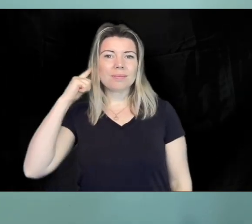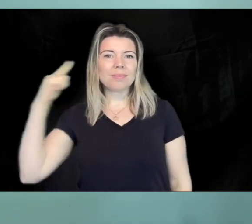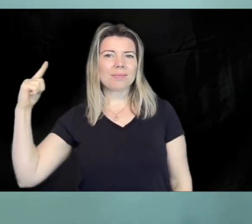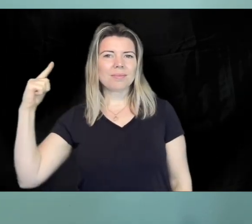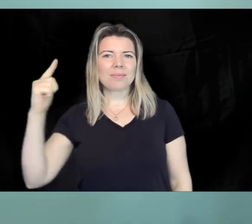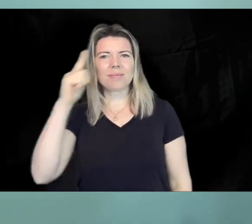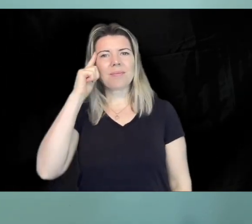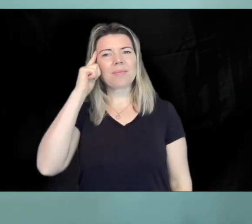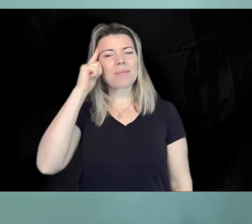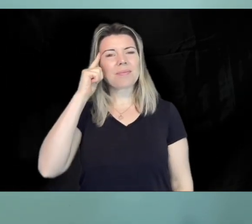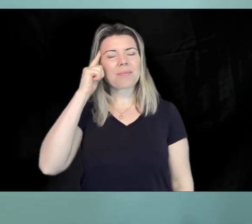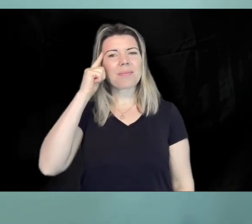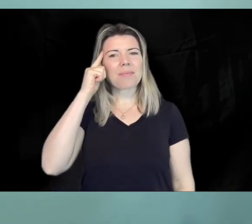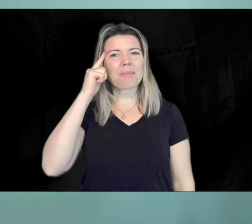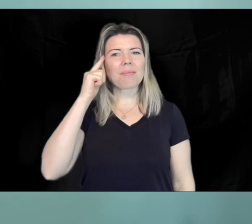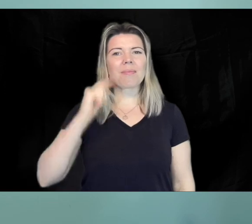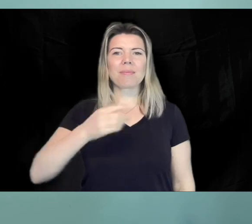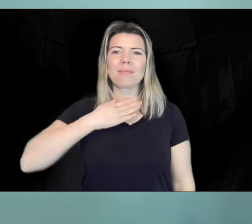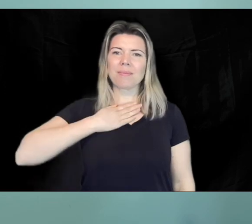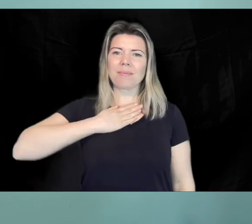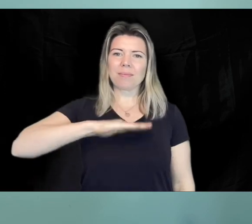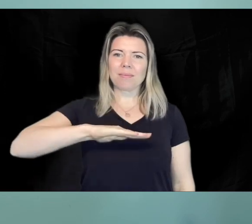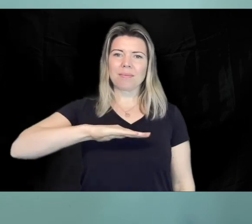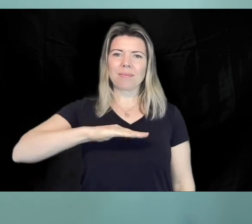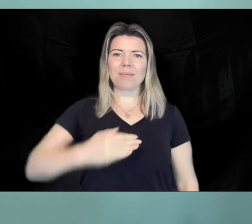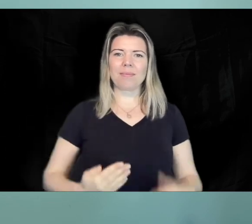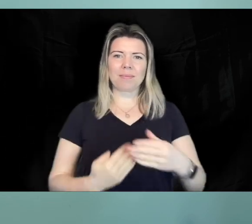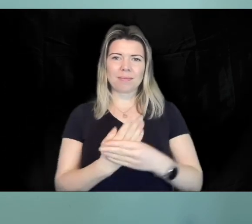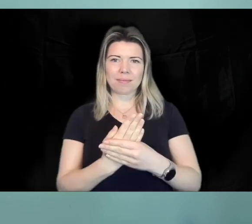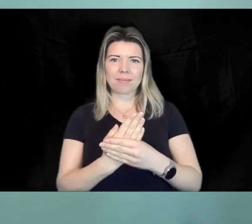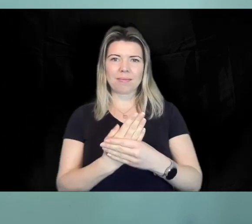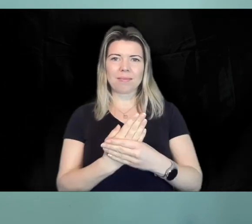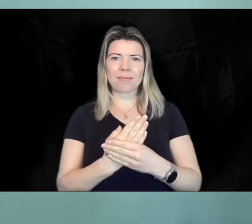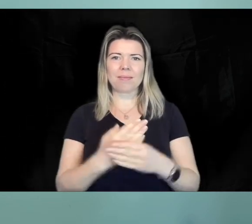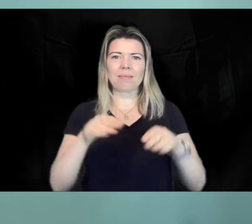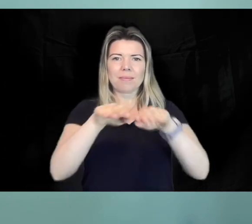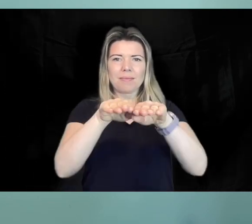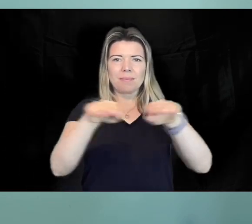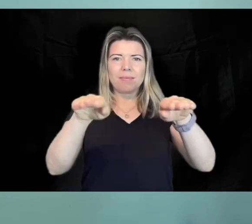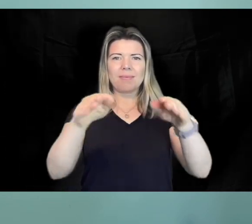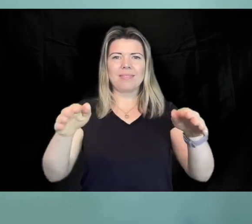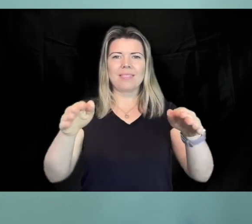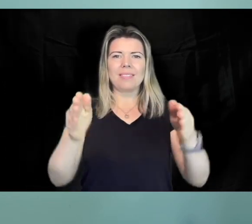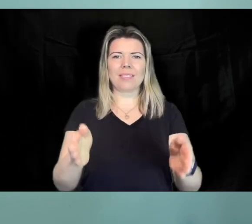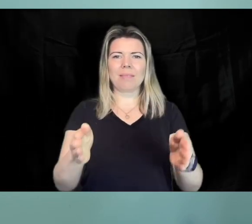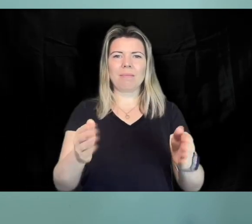get their input on features that they would like to see incorporated into the exemplar facility.